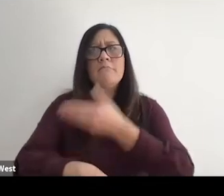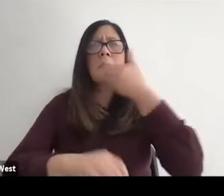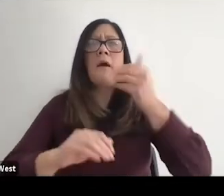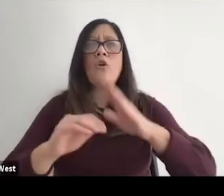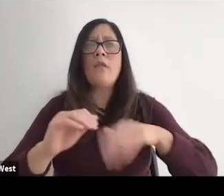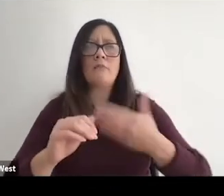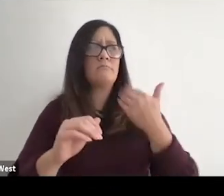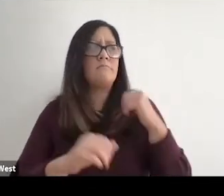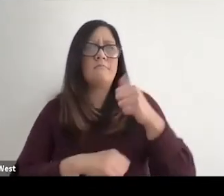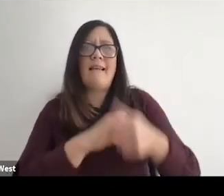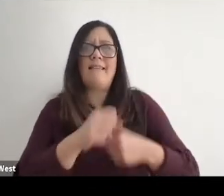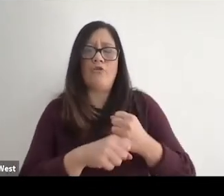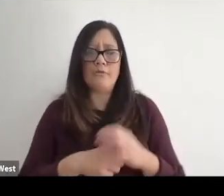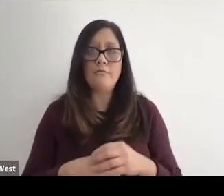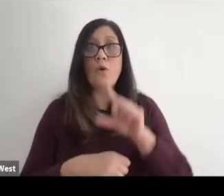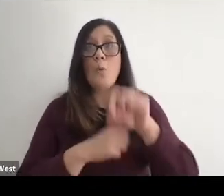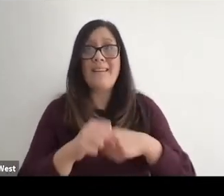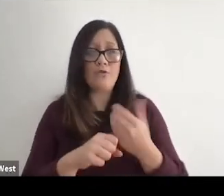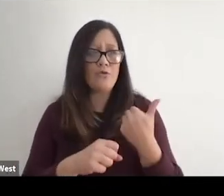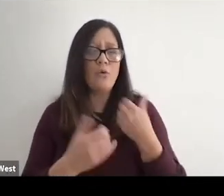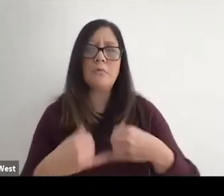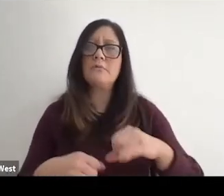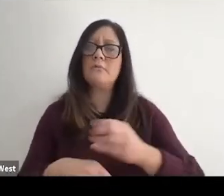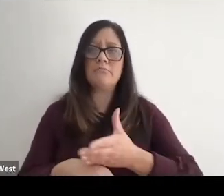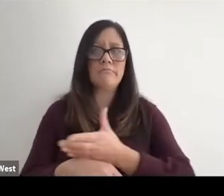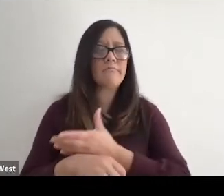even ten years ago or 20 years ago. But there's still a lot of work to do,